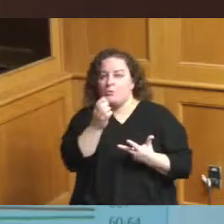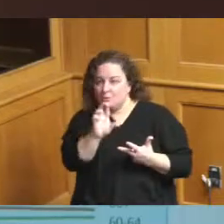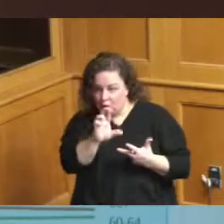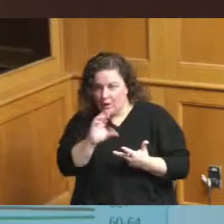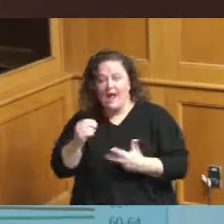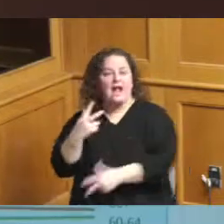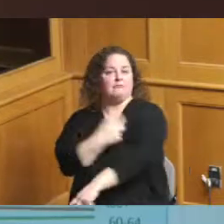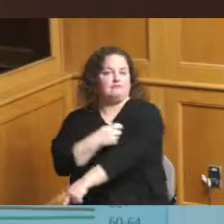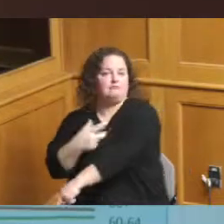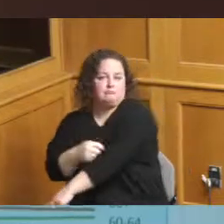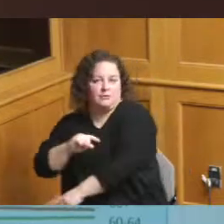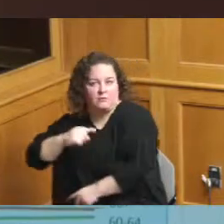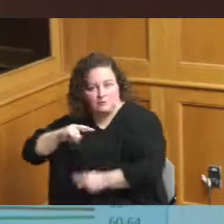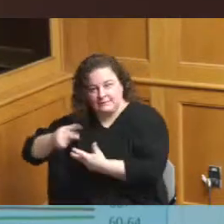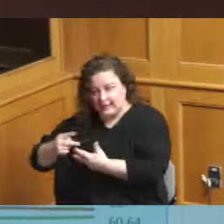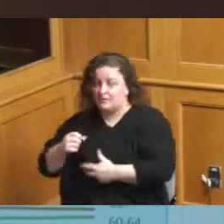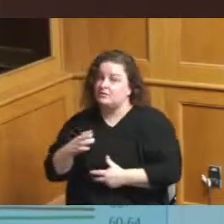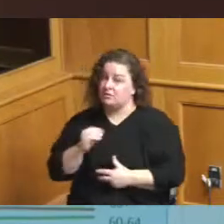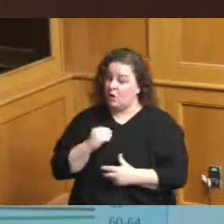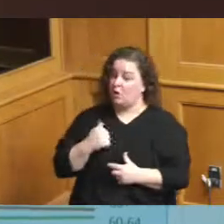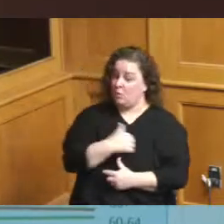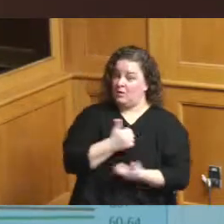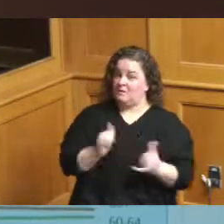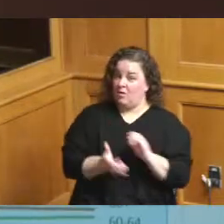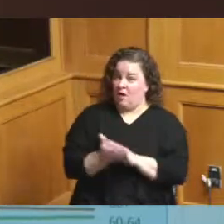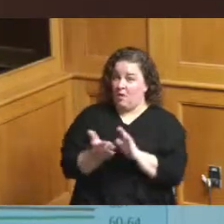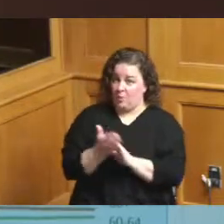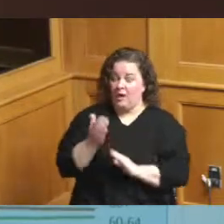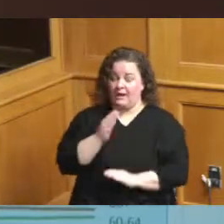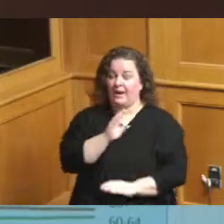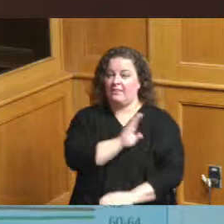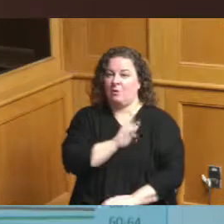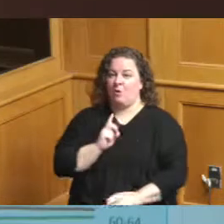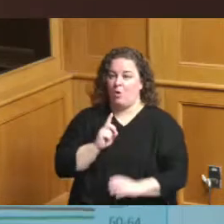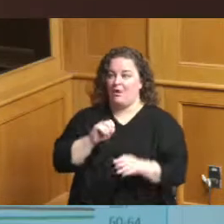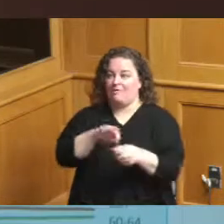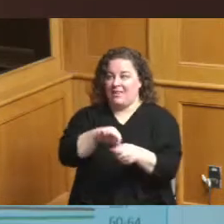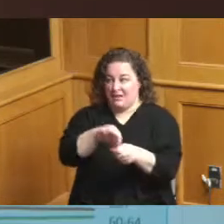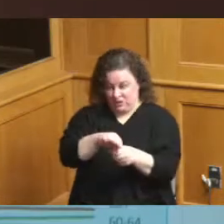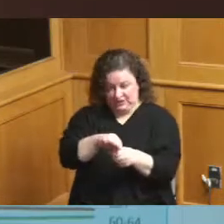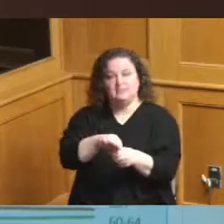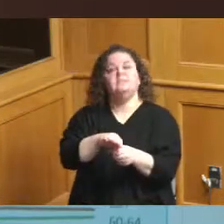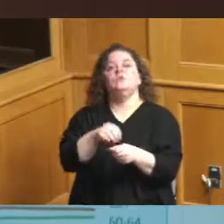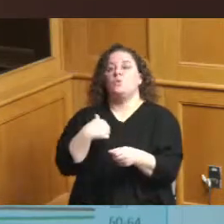elections as we see a decrease in numbers at the BOE we're starting to transition into more mobile